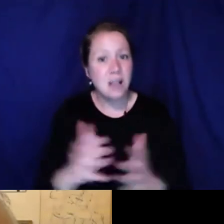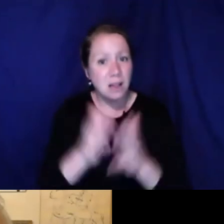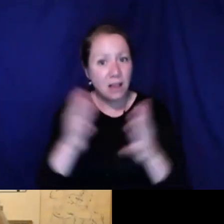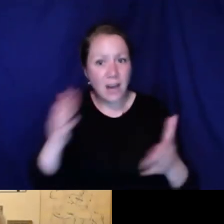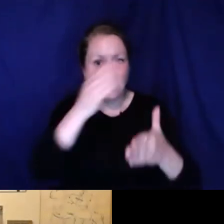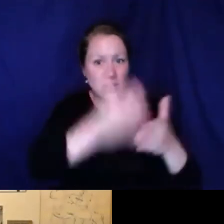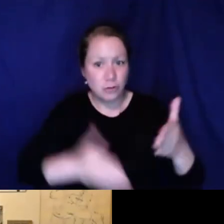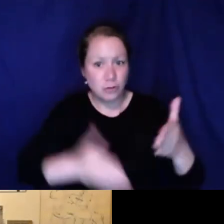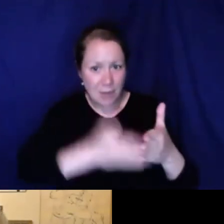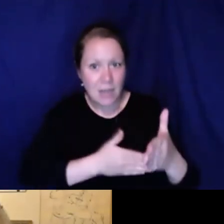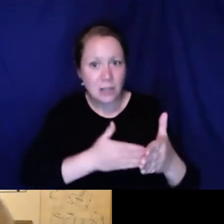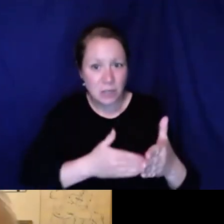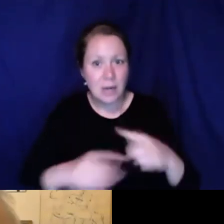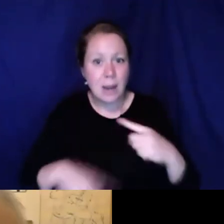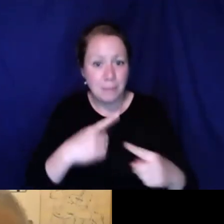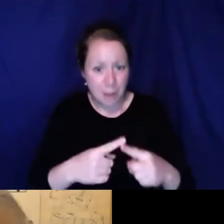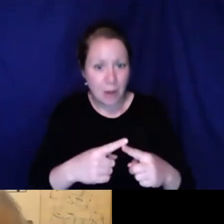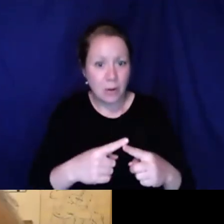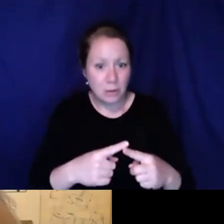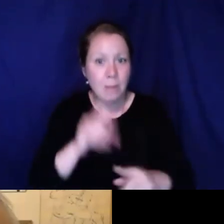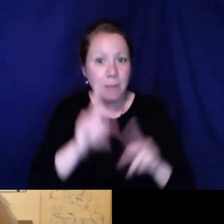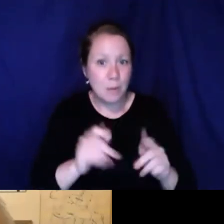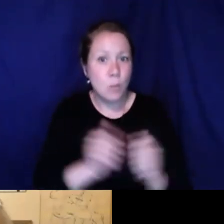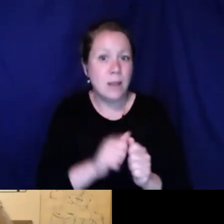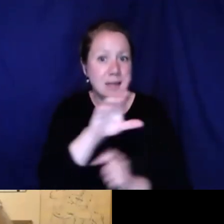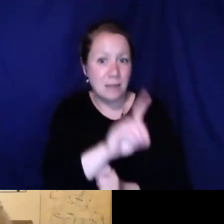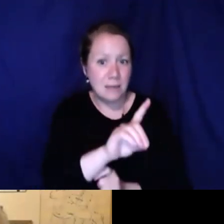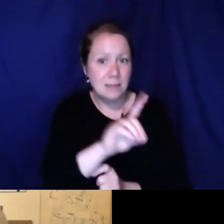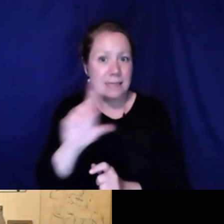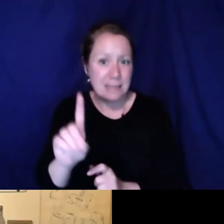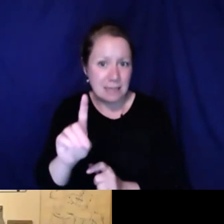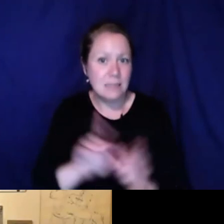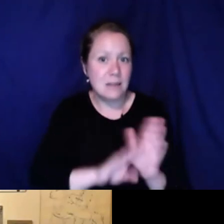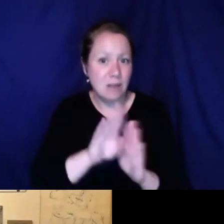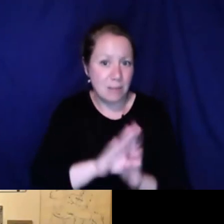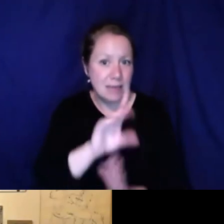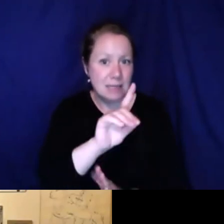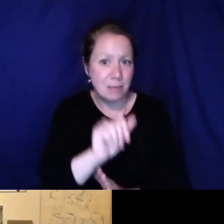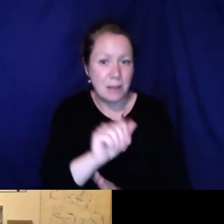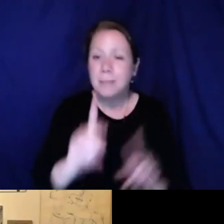a large. In other ways too I think there is a lot of discrimination that needs to be face